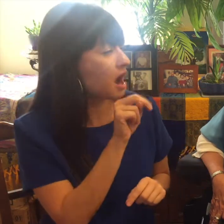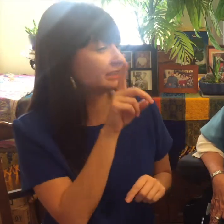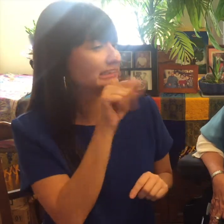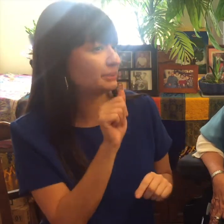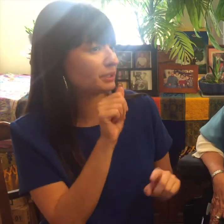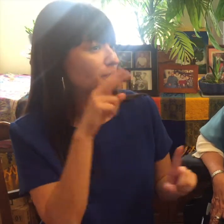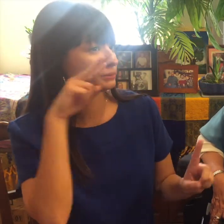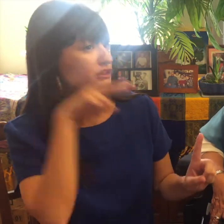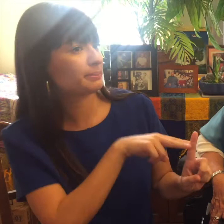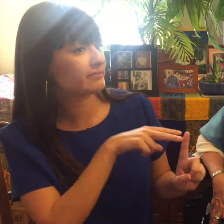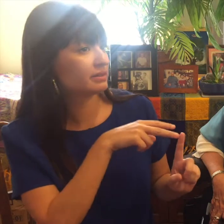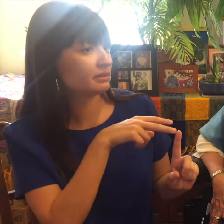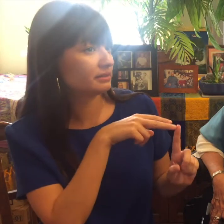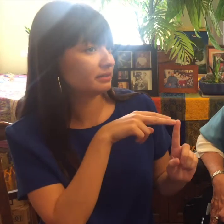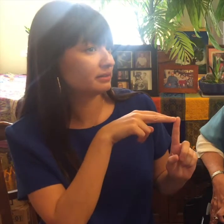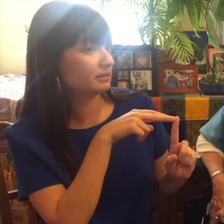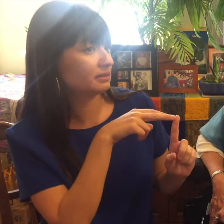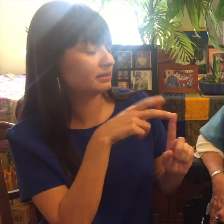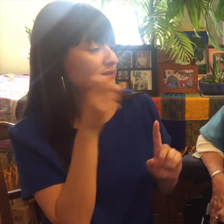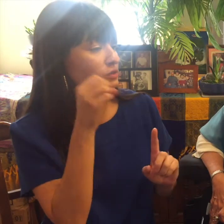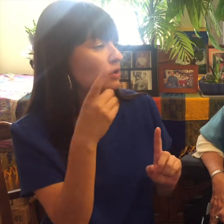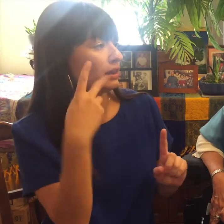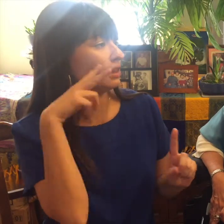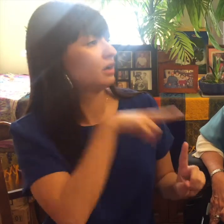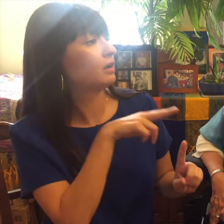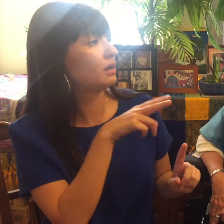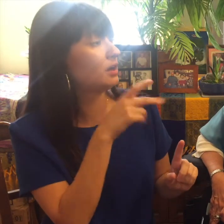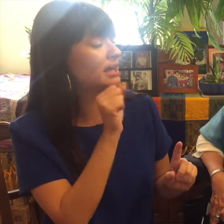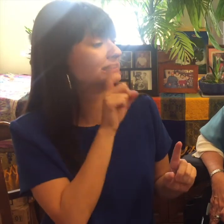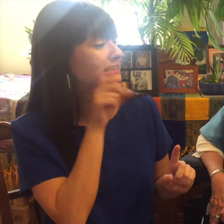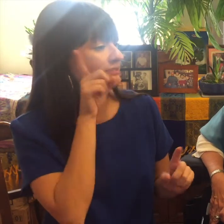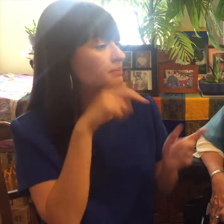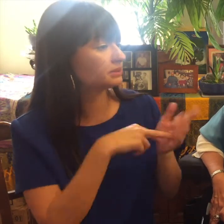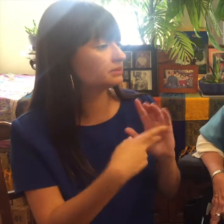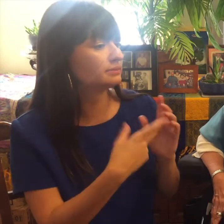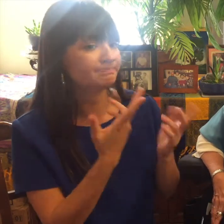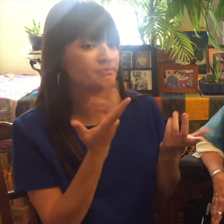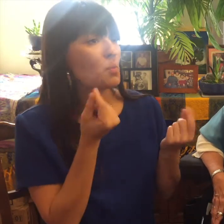the hearing the the non-disabled perspective the hearing perspective so